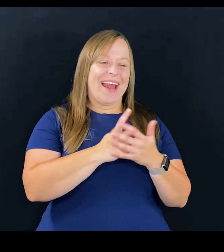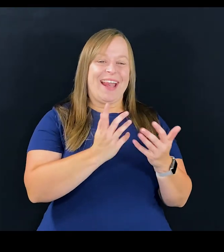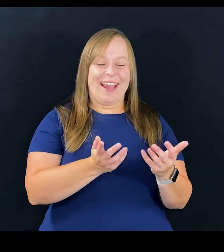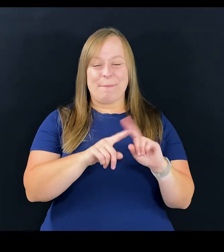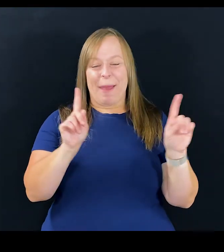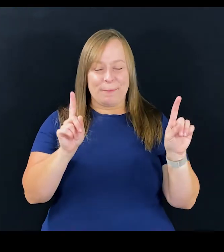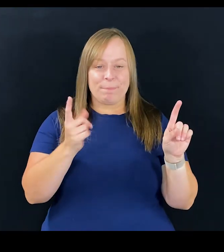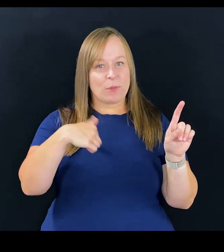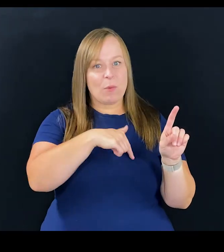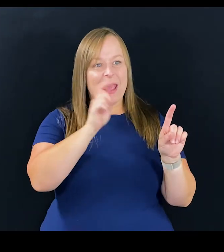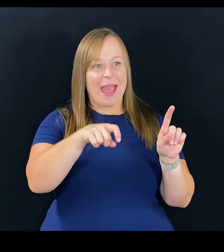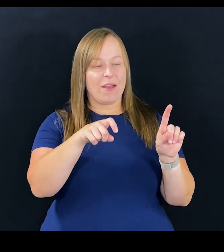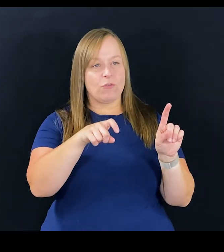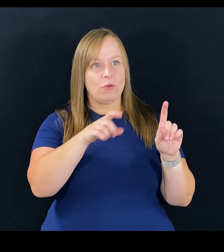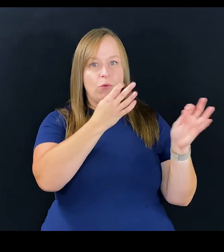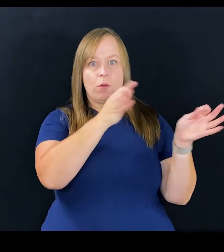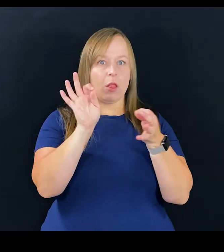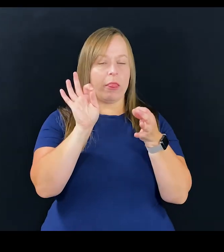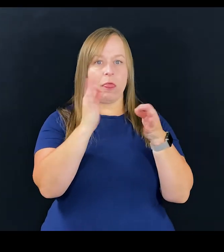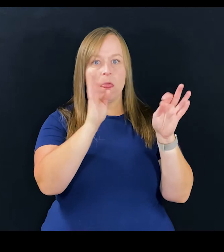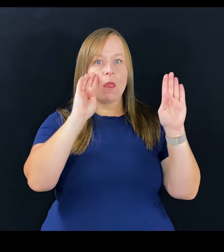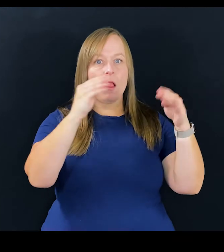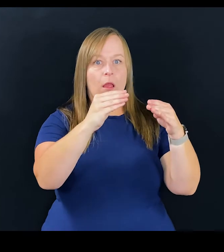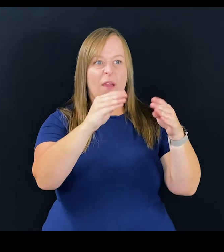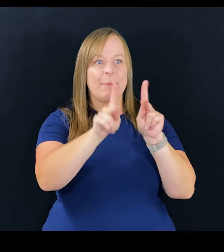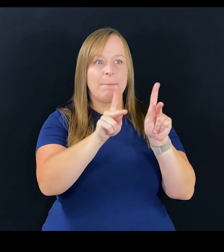but we have to not lose sight of the people.